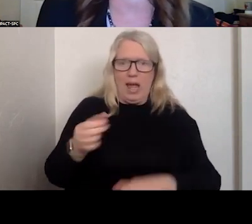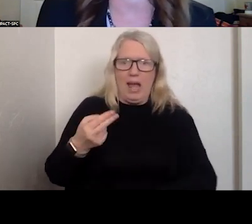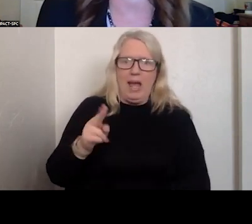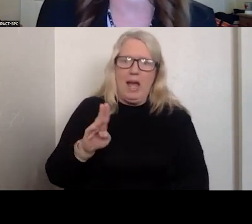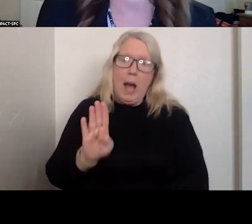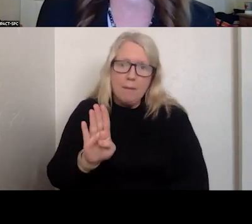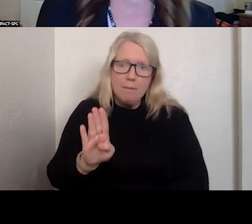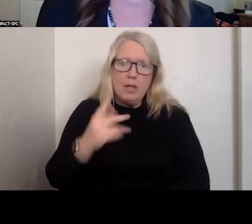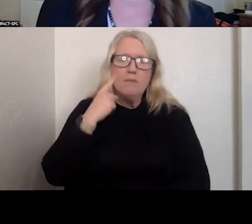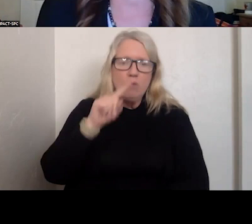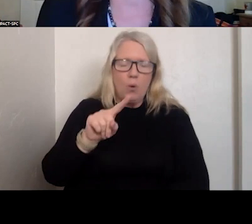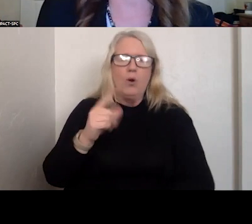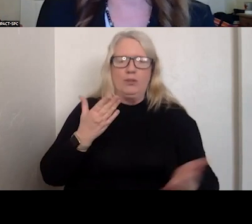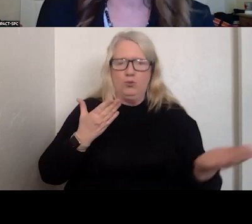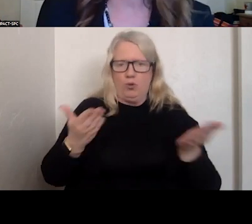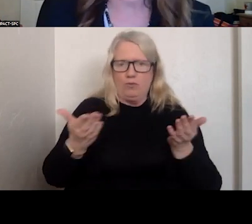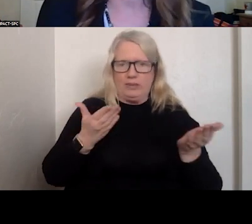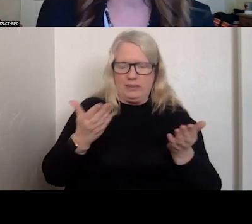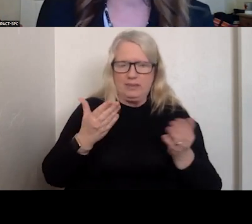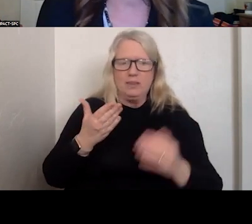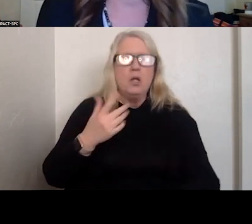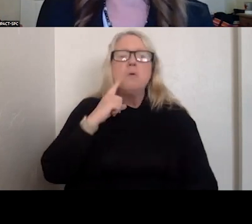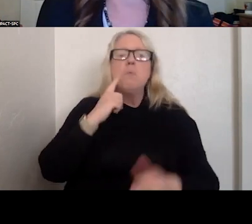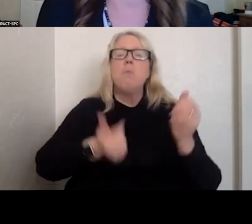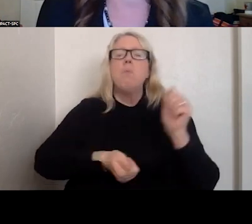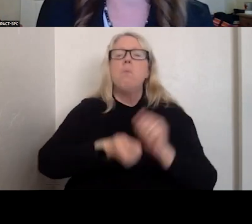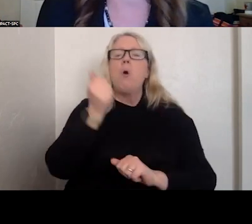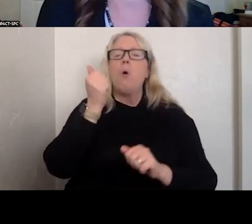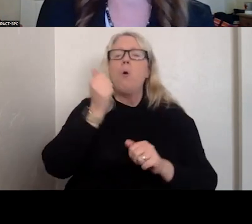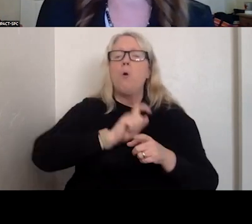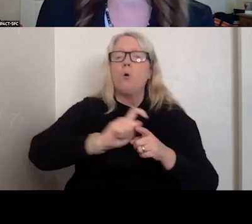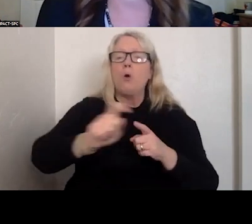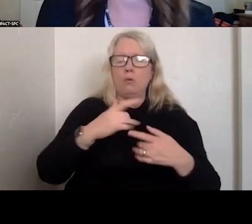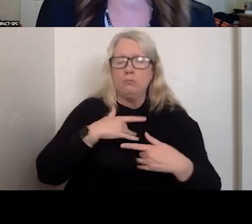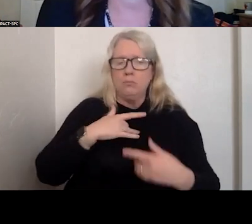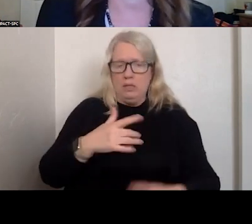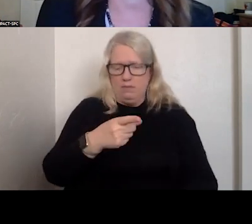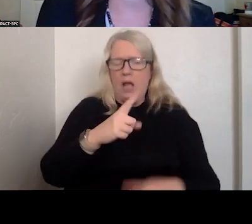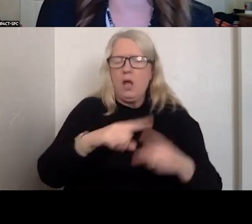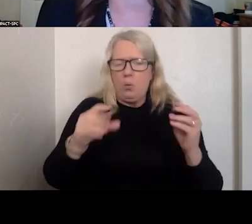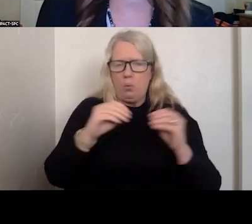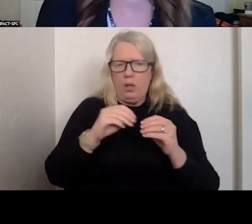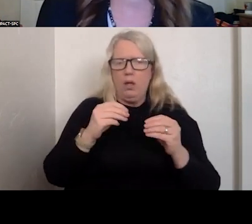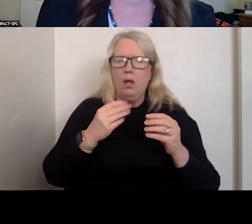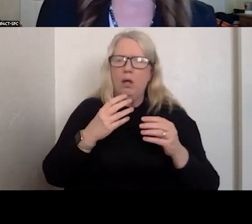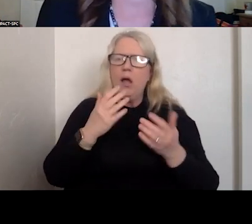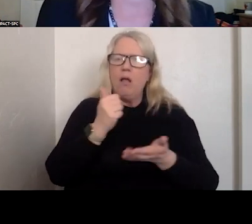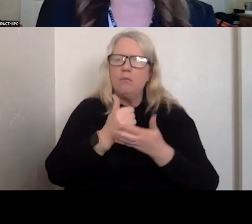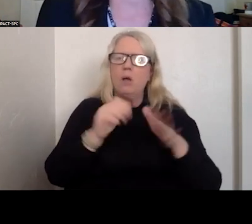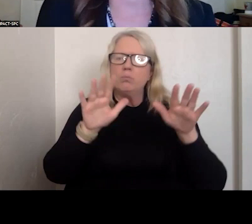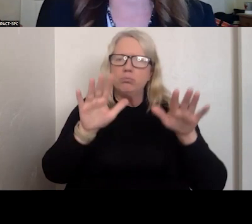NOW THE MAJORITY OF CALLS ARE STABILIZED ON THE PHONE, BUT FOR